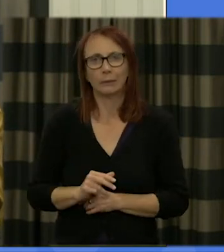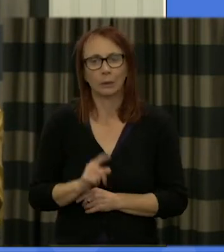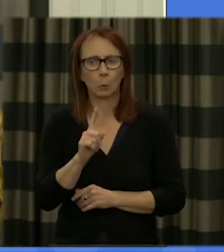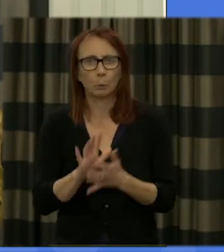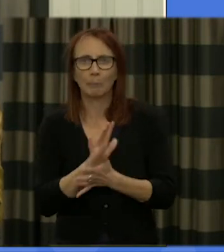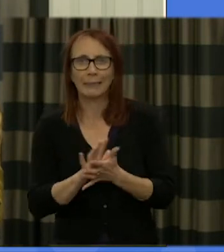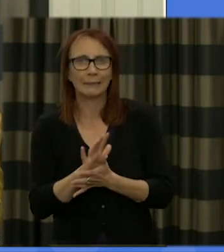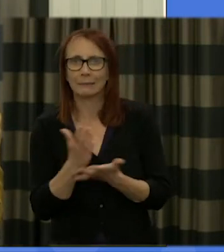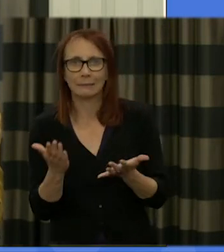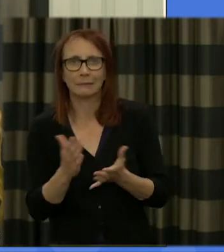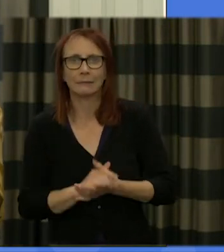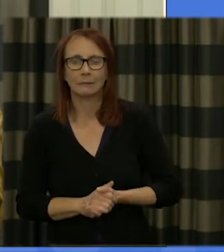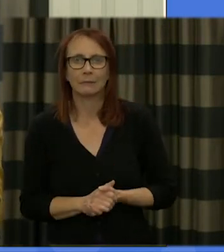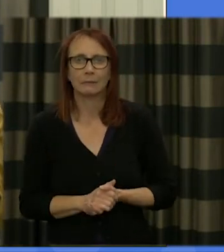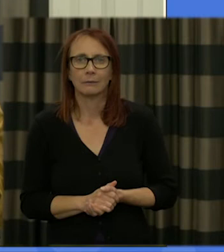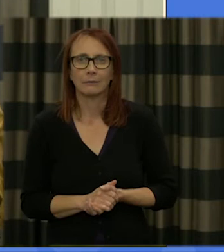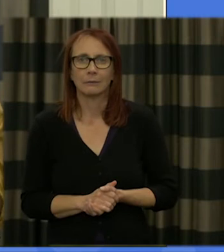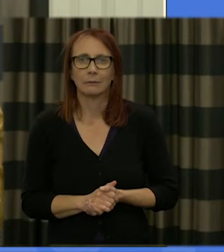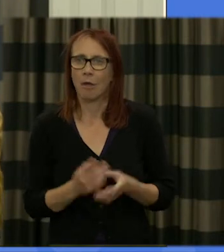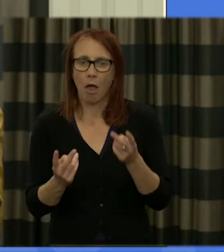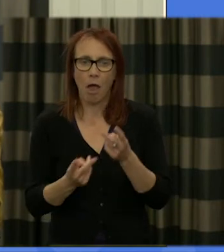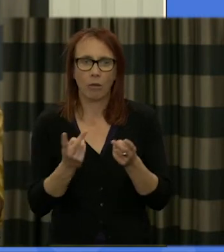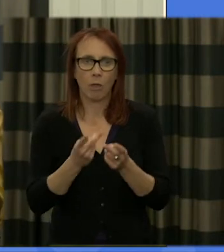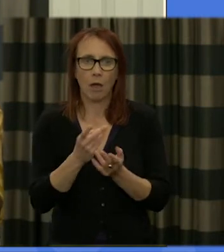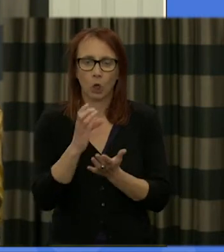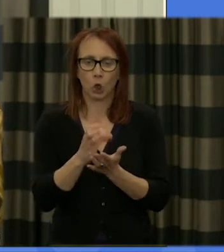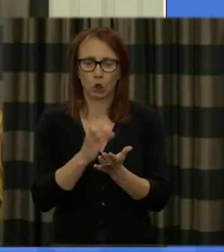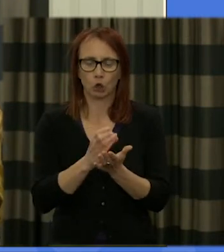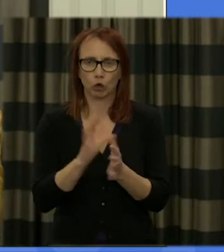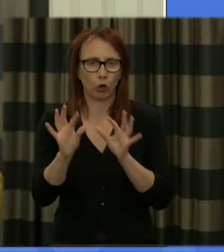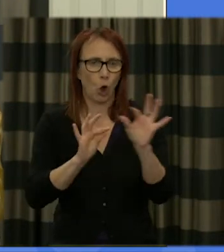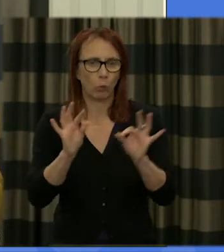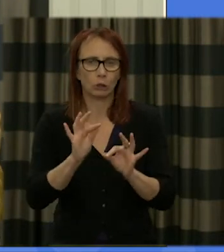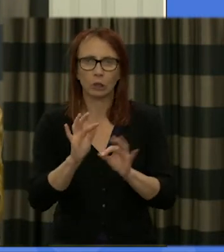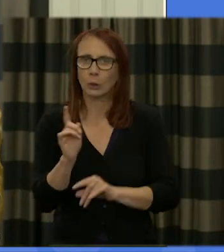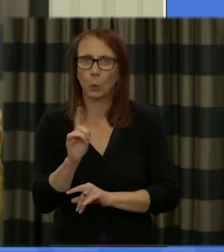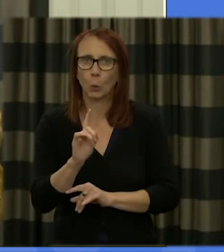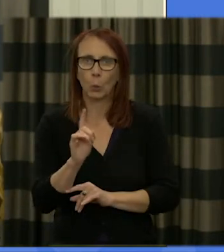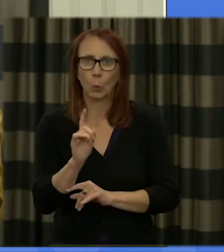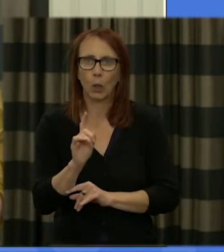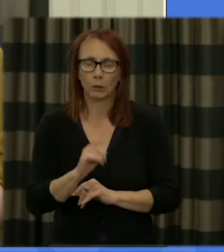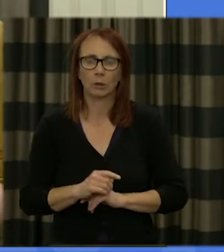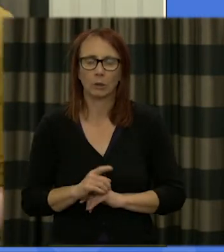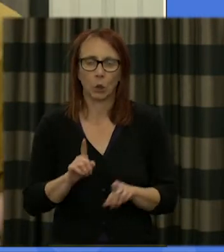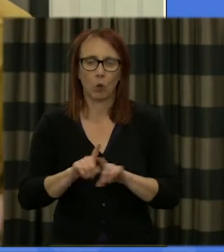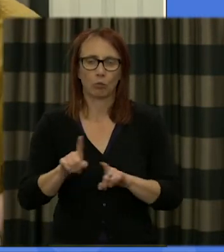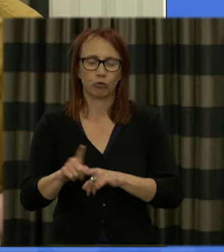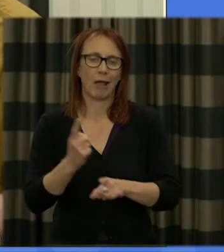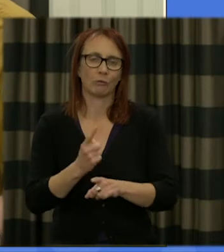a second independence referendum and what other constitutional options may be available so we'll try to to cover that which seems like a lot for a 15 minute